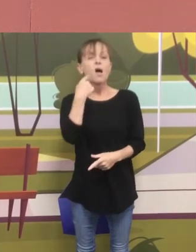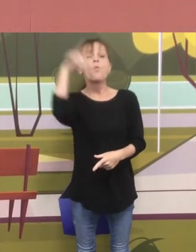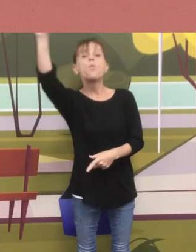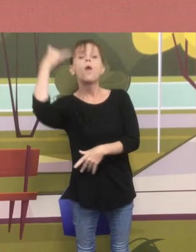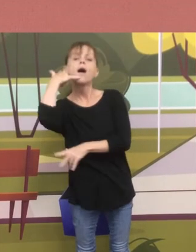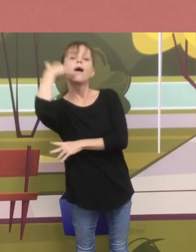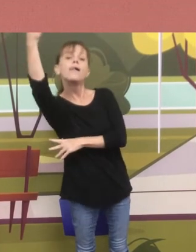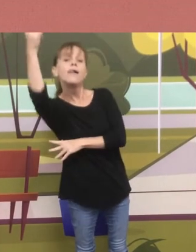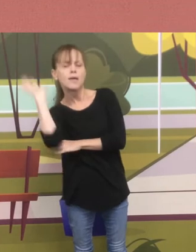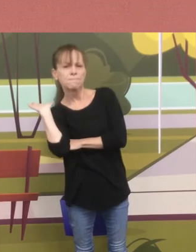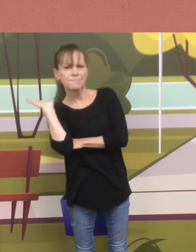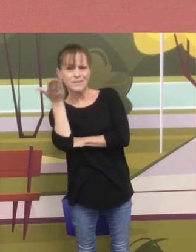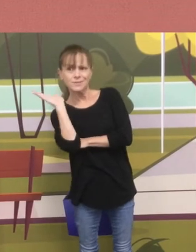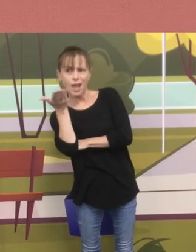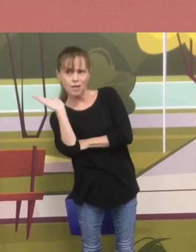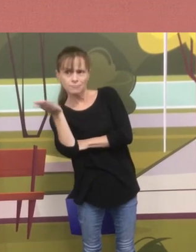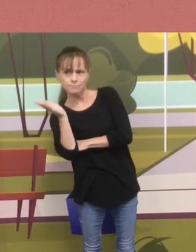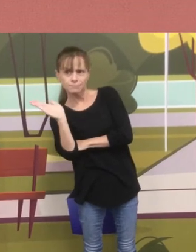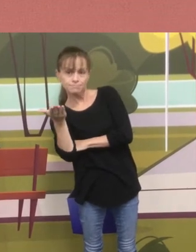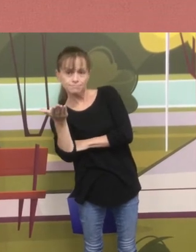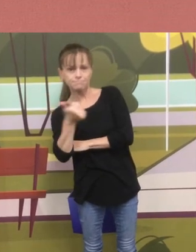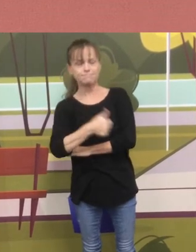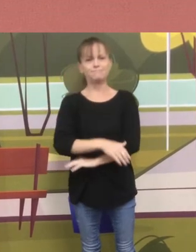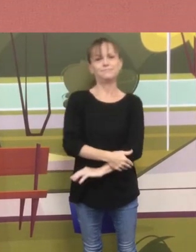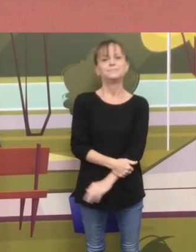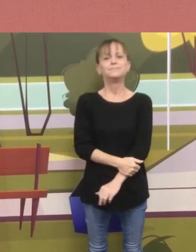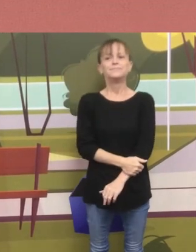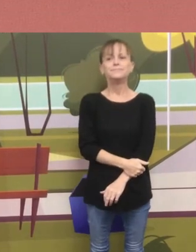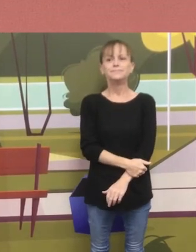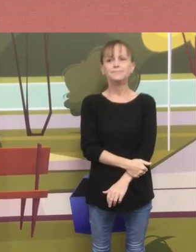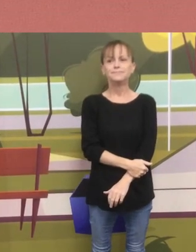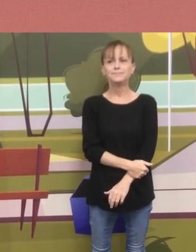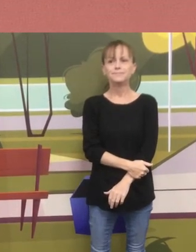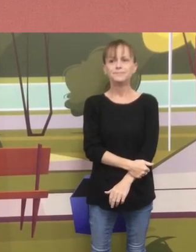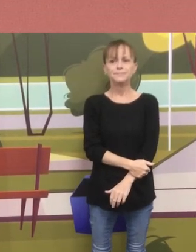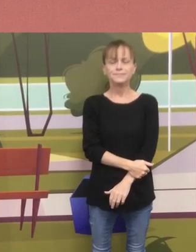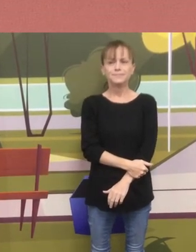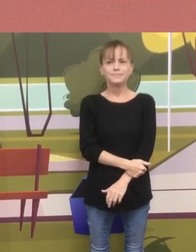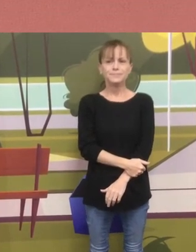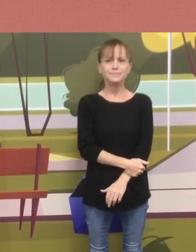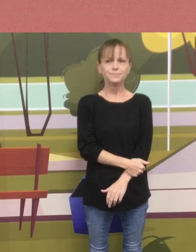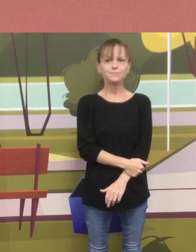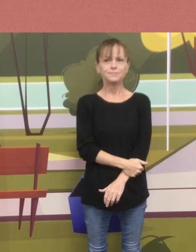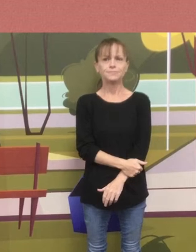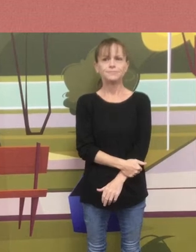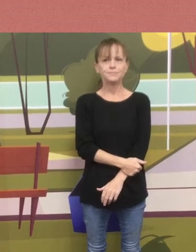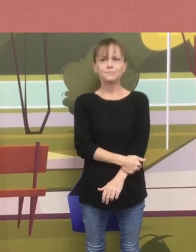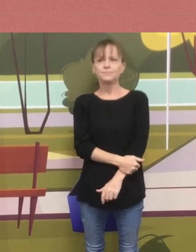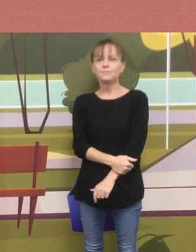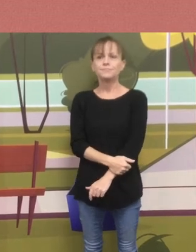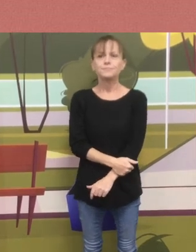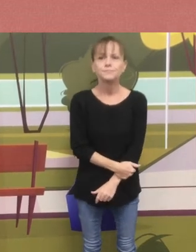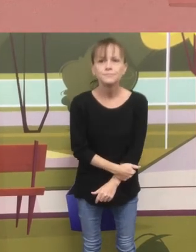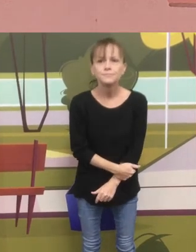and call for pizza on their phones!